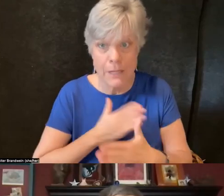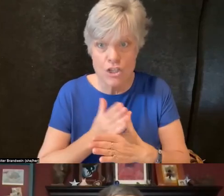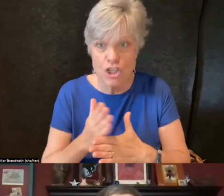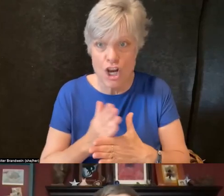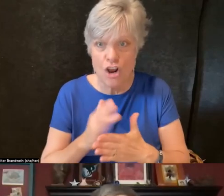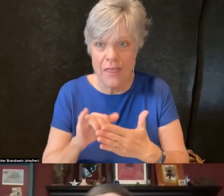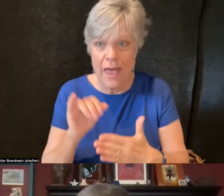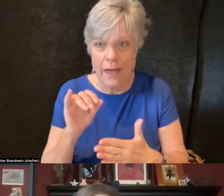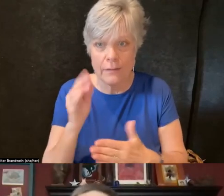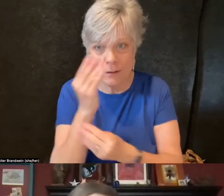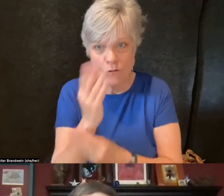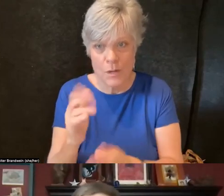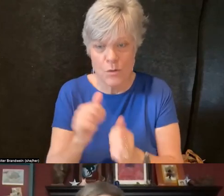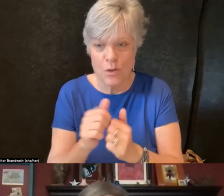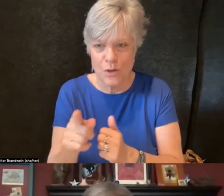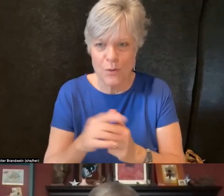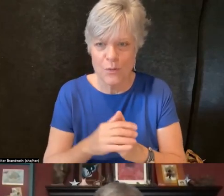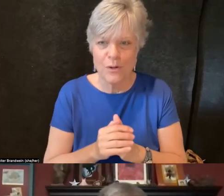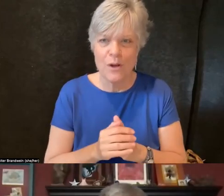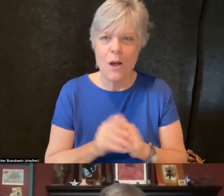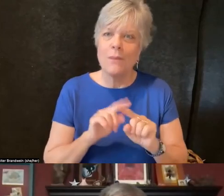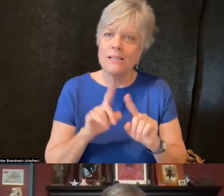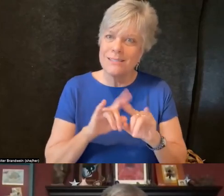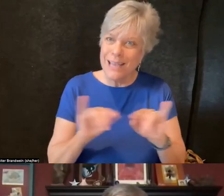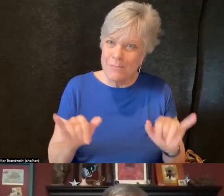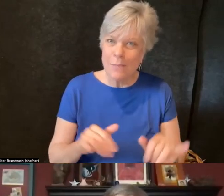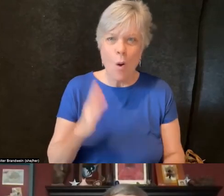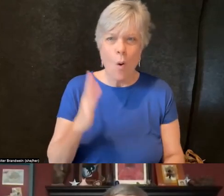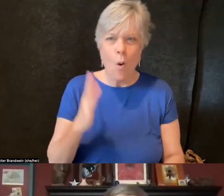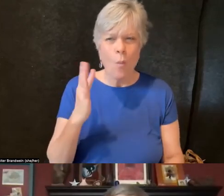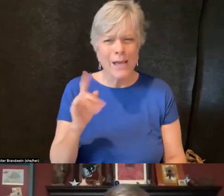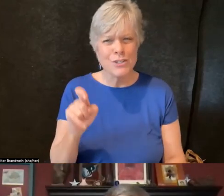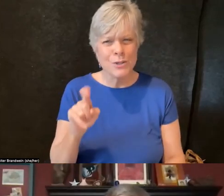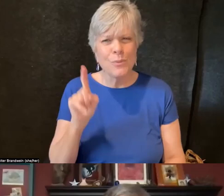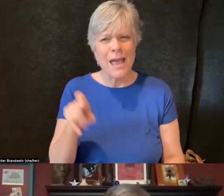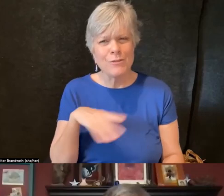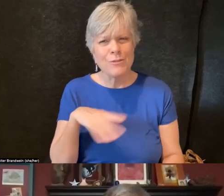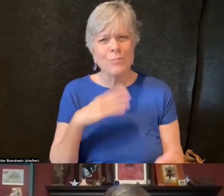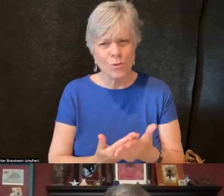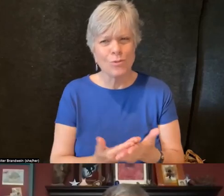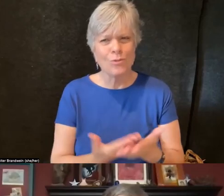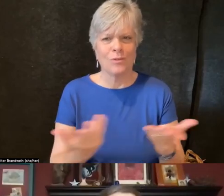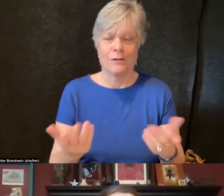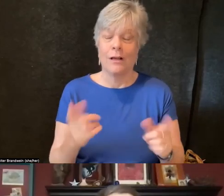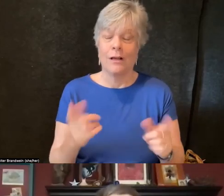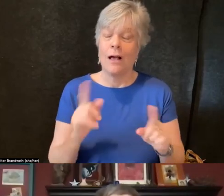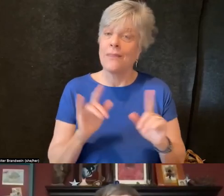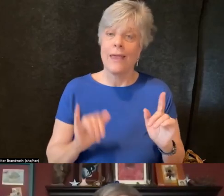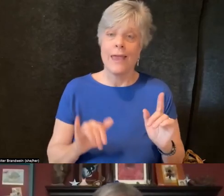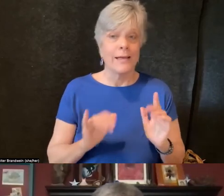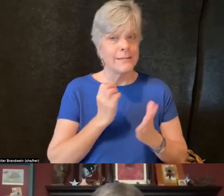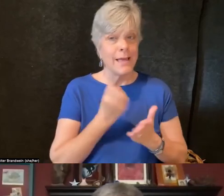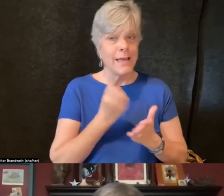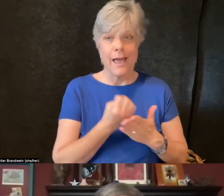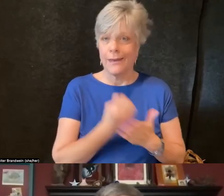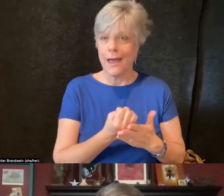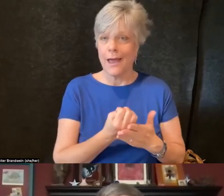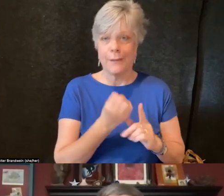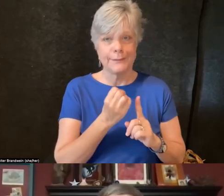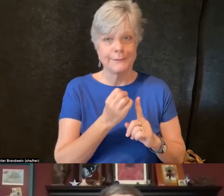But simultaneously, why should we have to? But that's the economic context in which we, of course, find ourselves oftentimes.